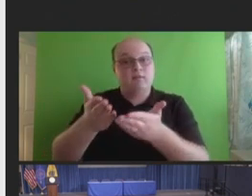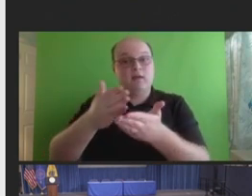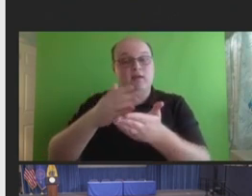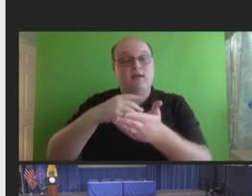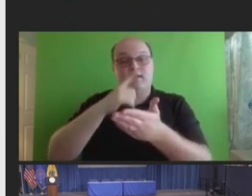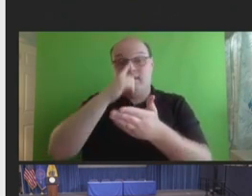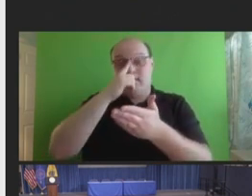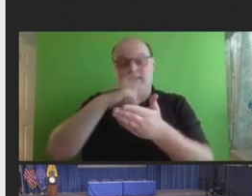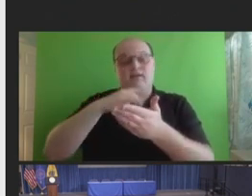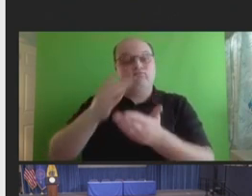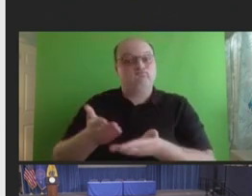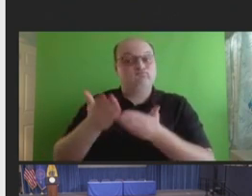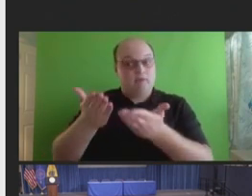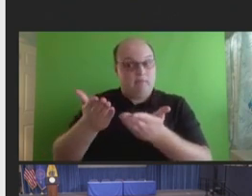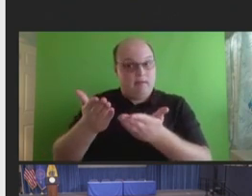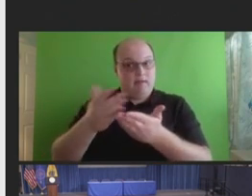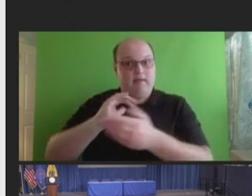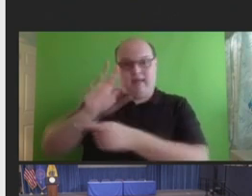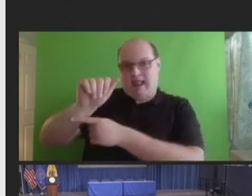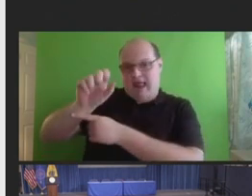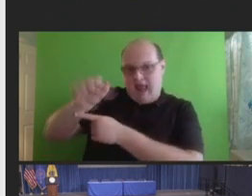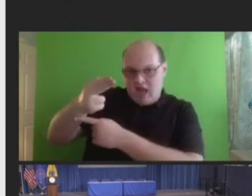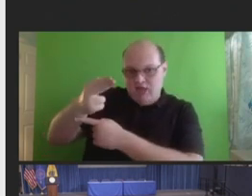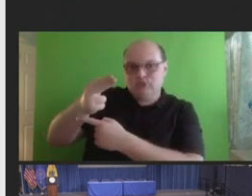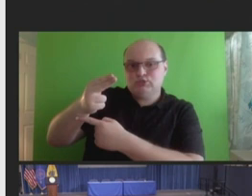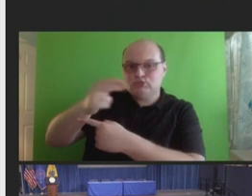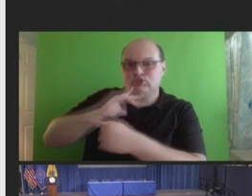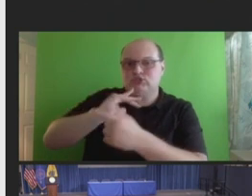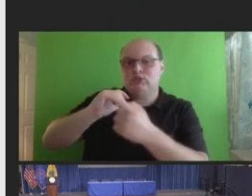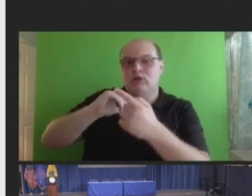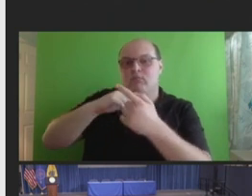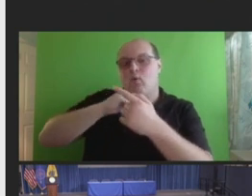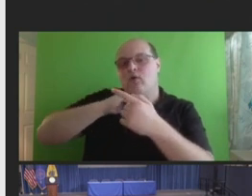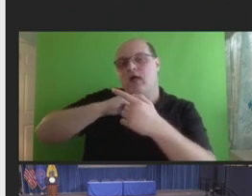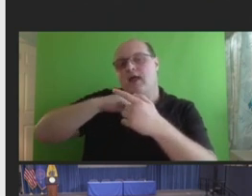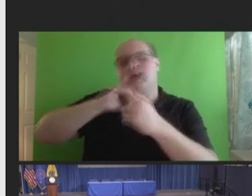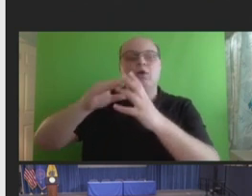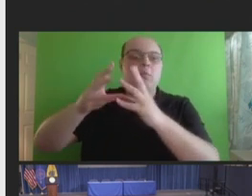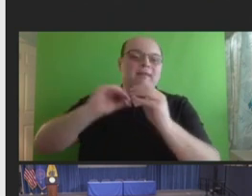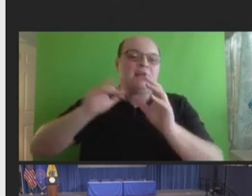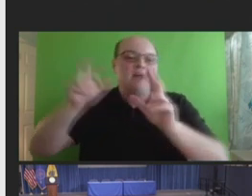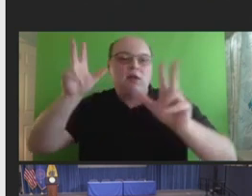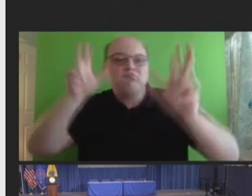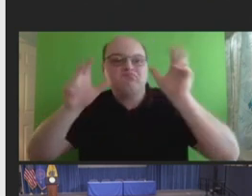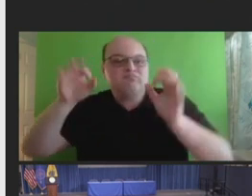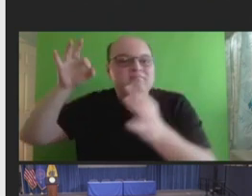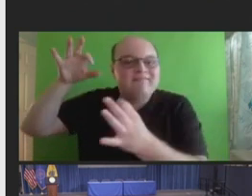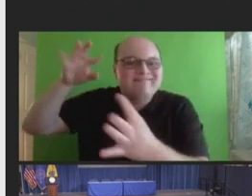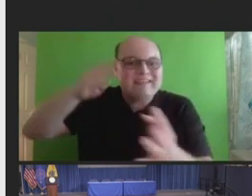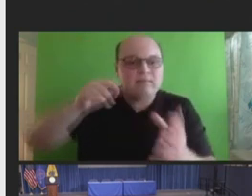ASH to conduct a series of listening sessions with a variety of immunization providers to